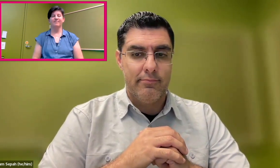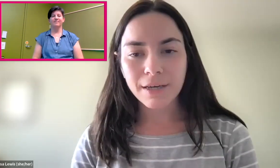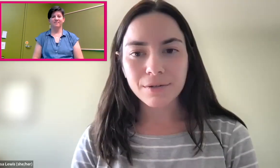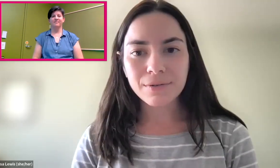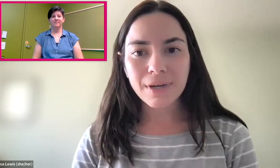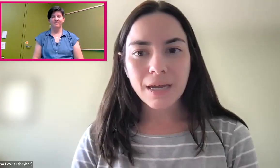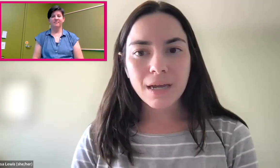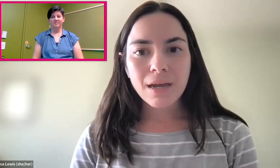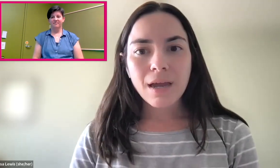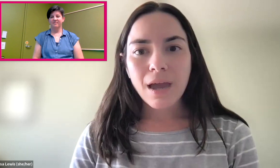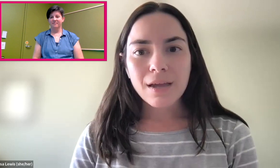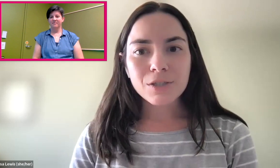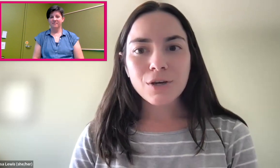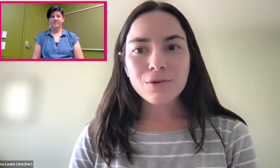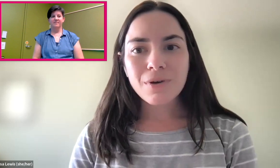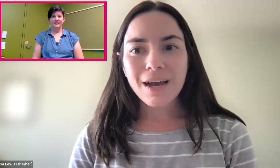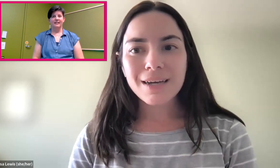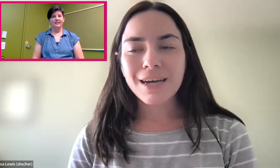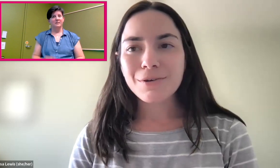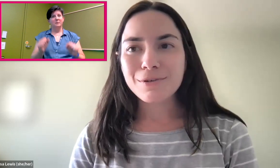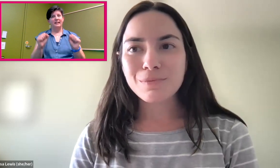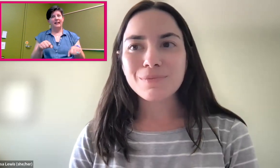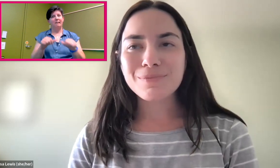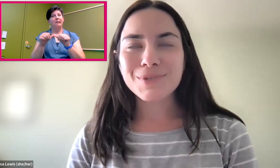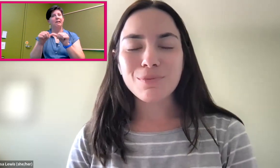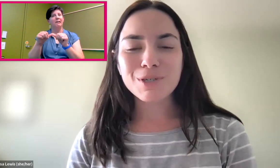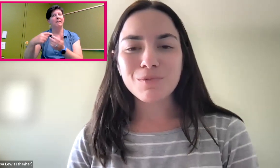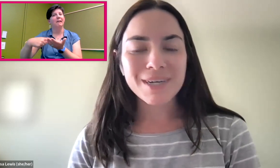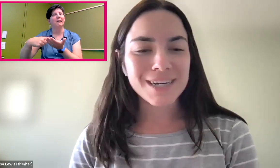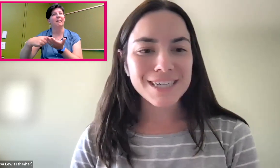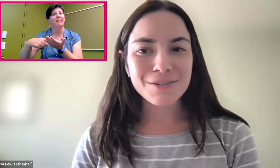Thank you. So I know there's so much more we could continue